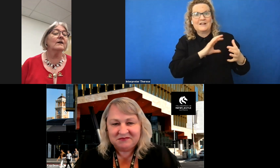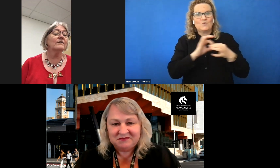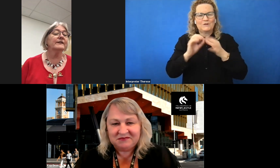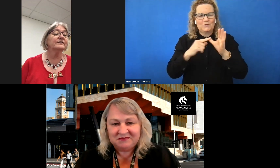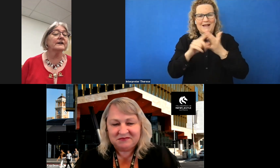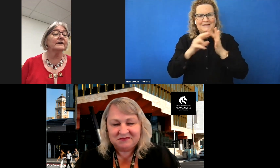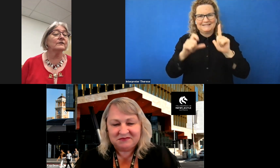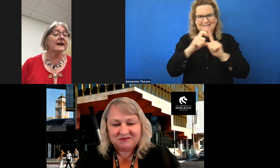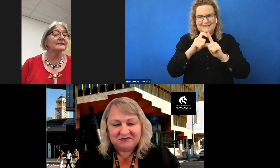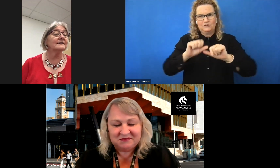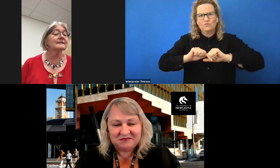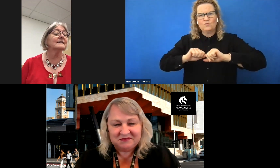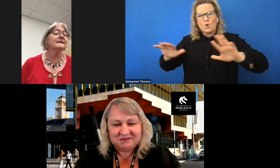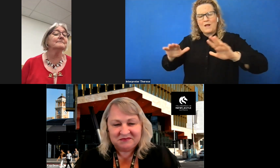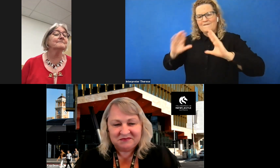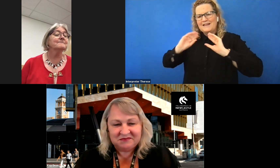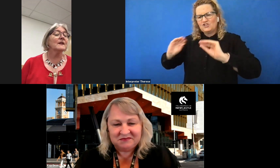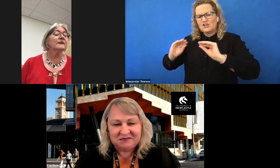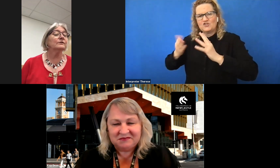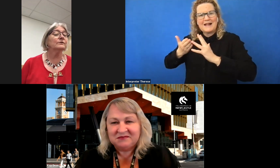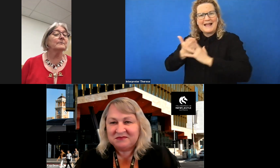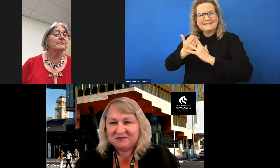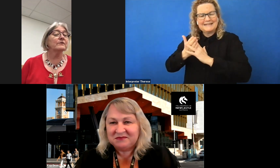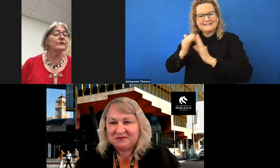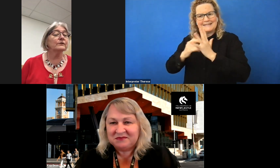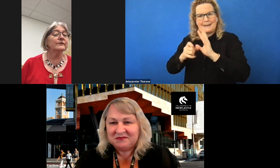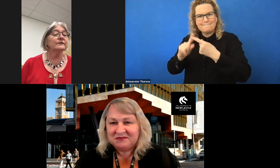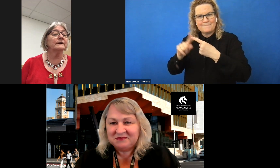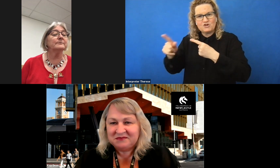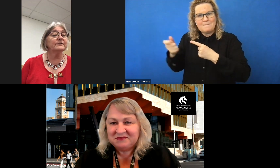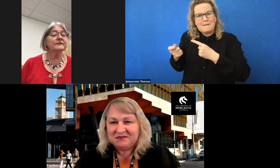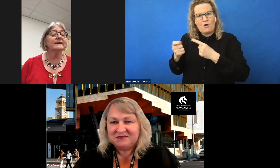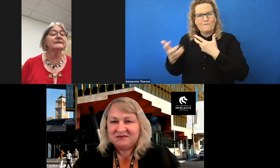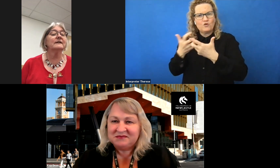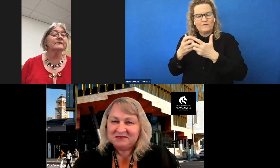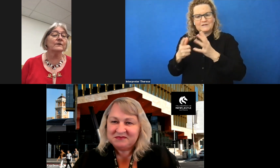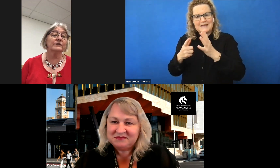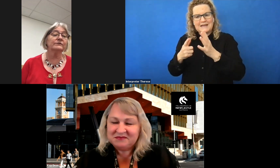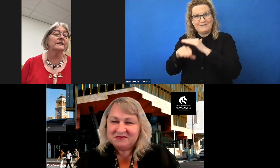of the educational access scheme. She was a member of the university admissions centre advising